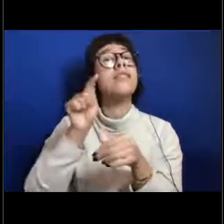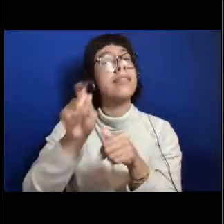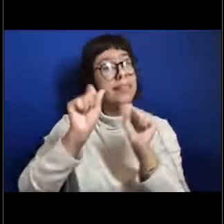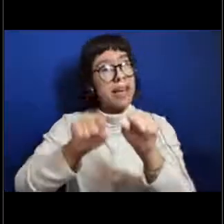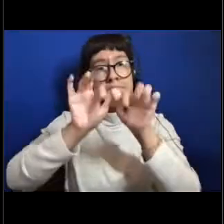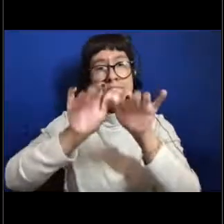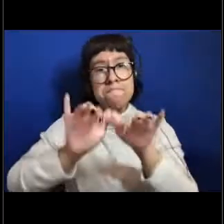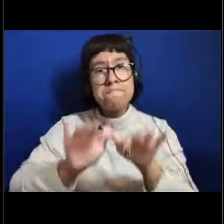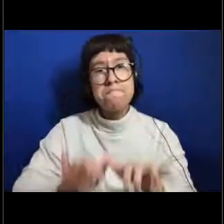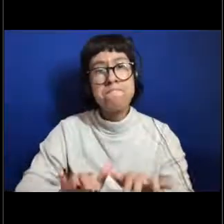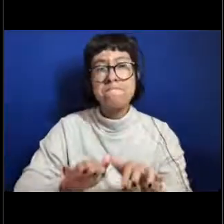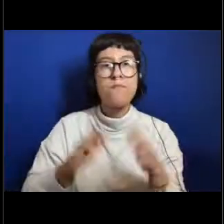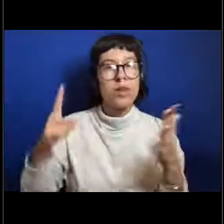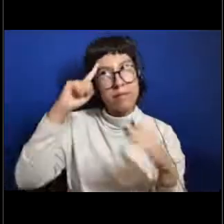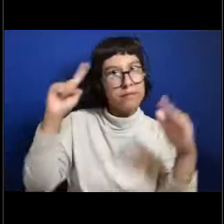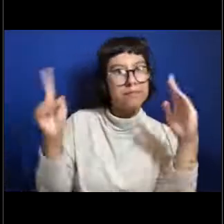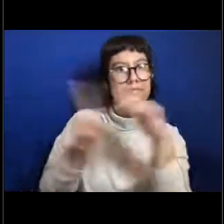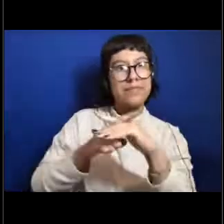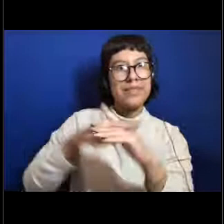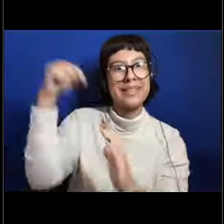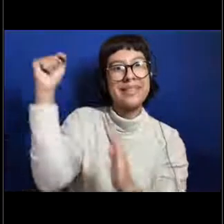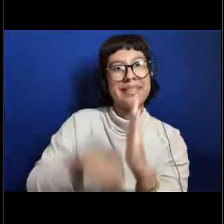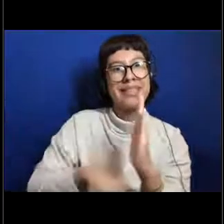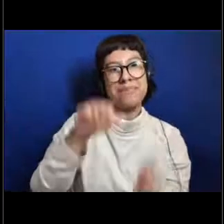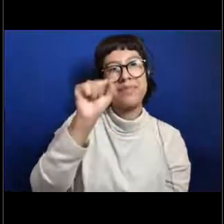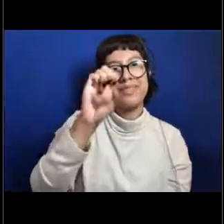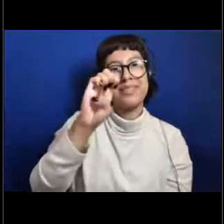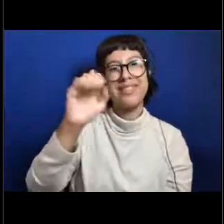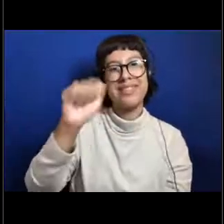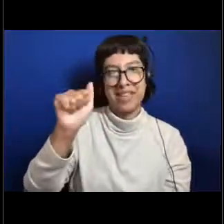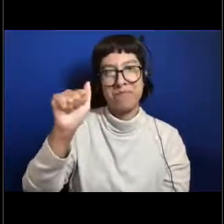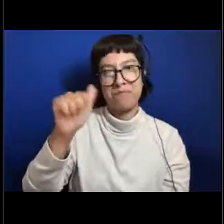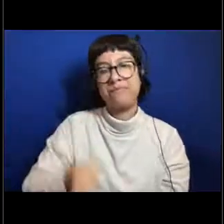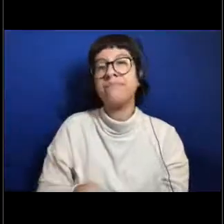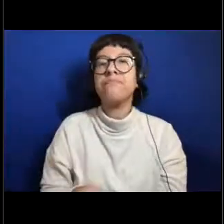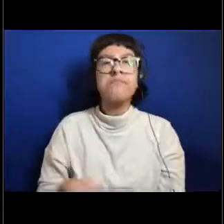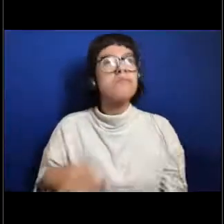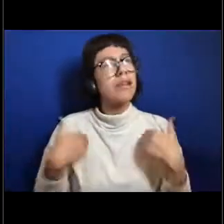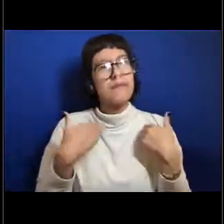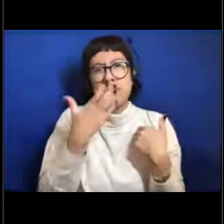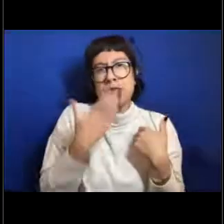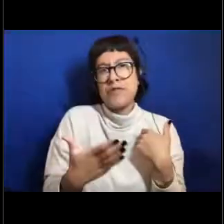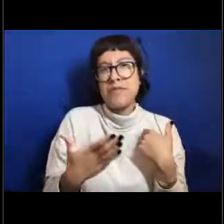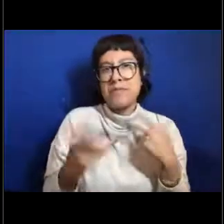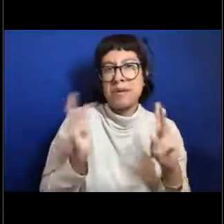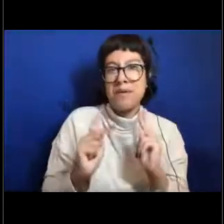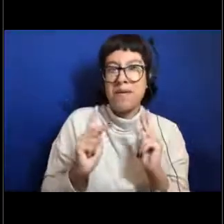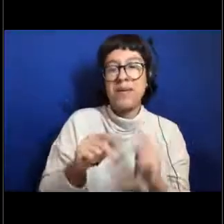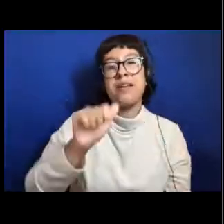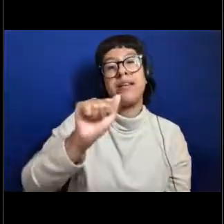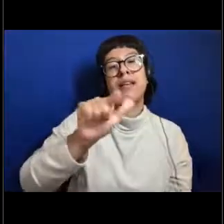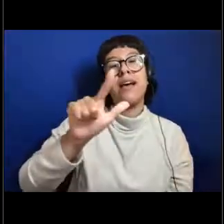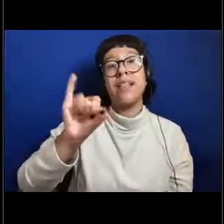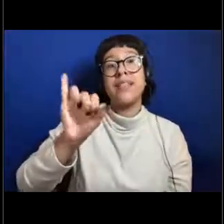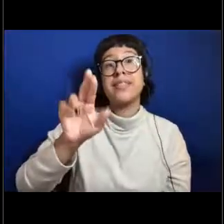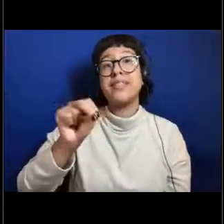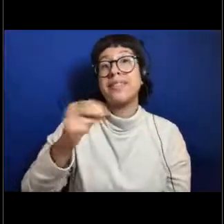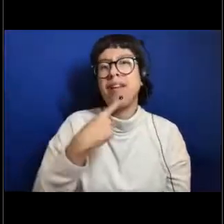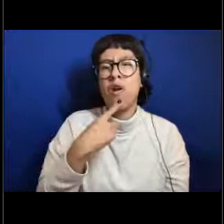of the deep sea. And as I always say, we have a pretty savvy crew. So we've got Alison who says total darkness